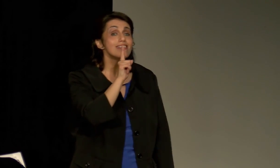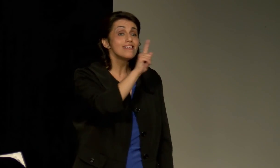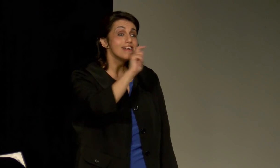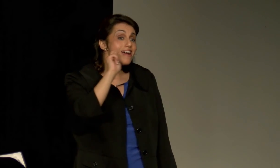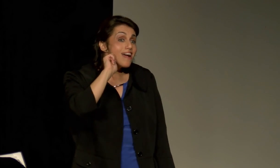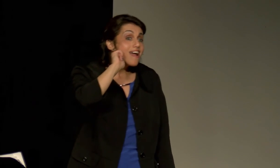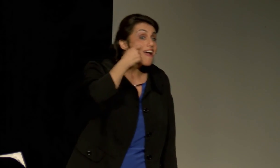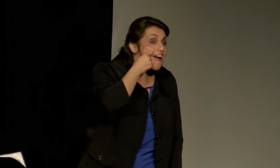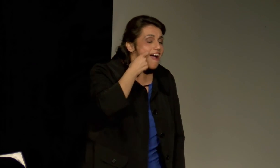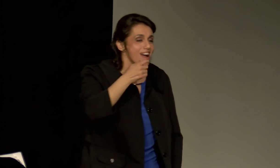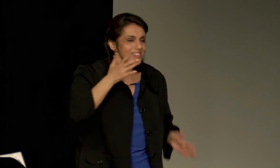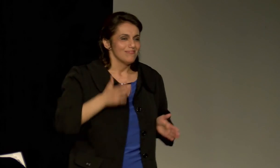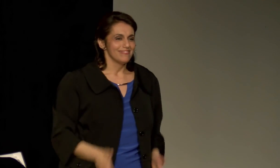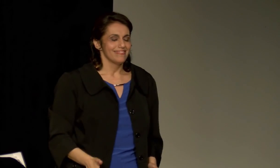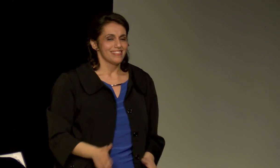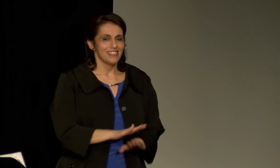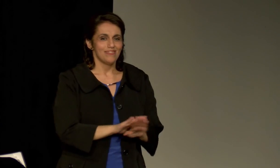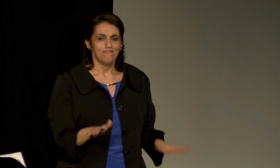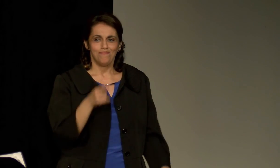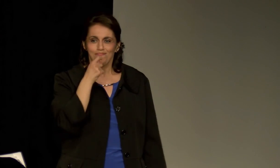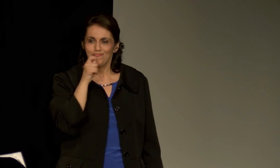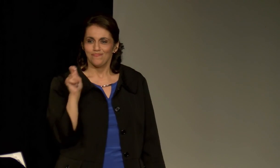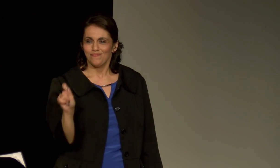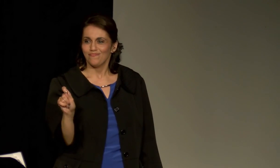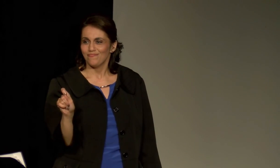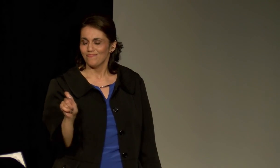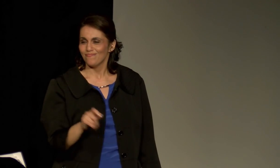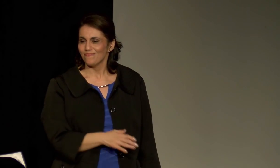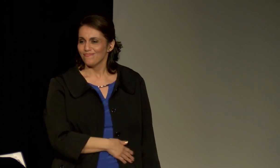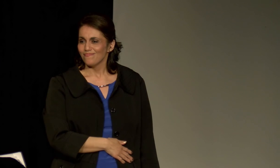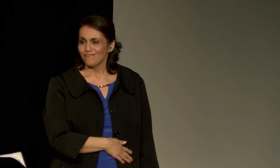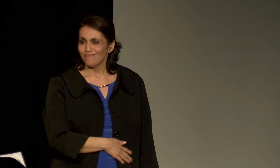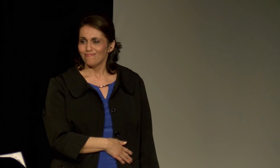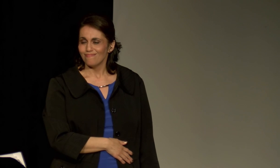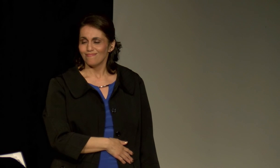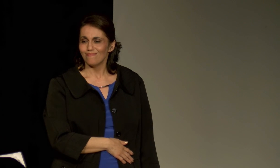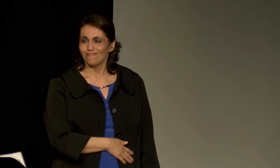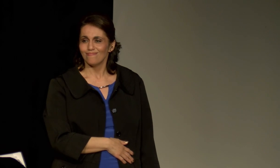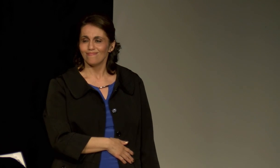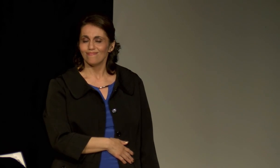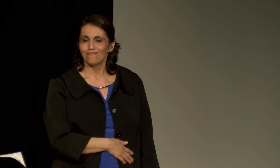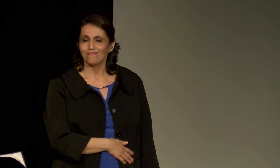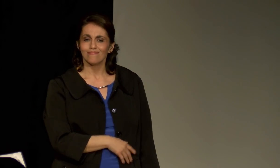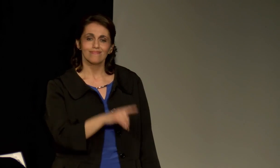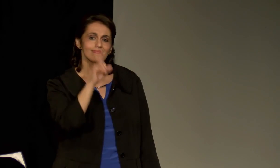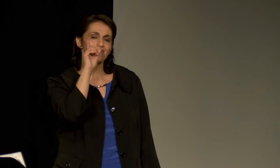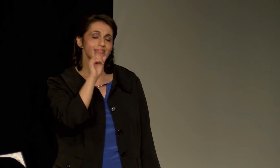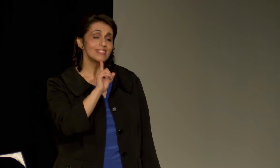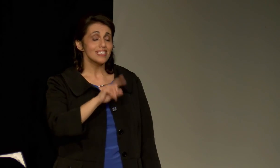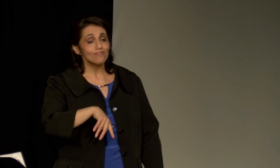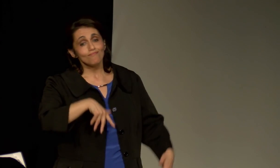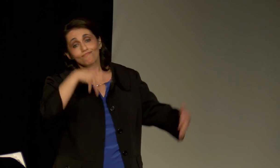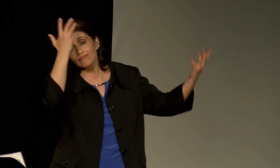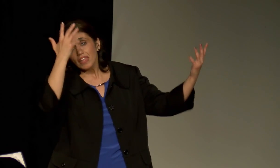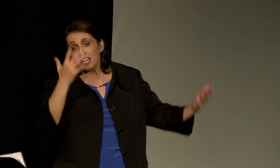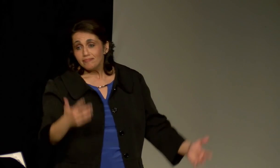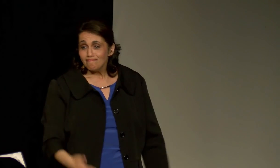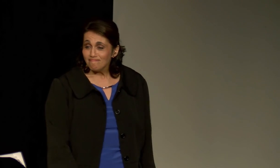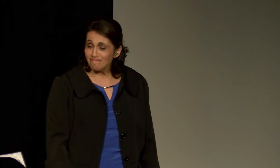but just I met a really cool person.